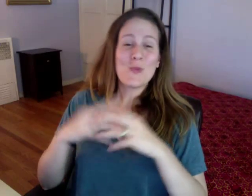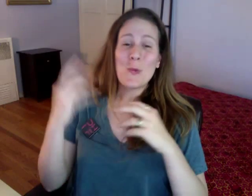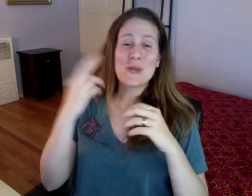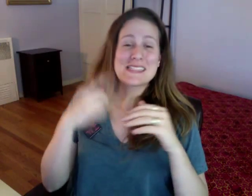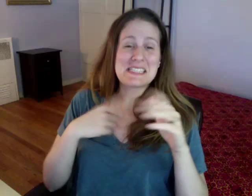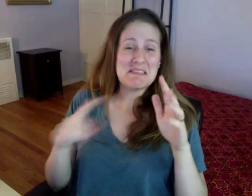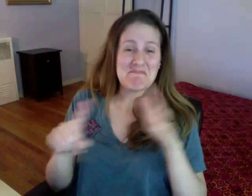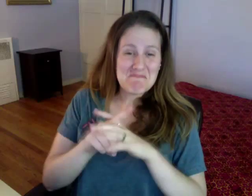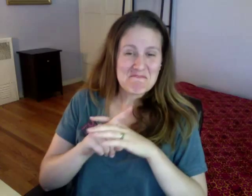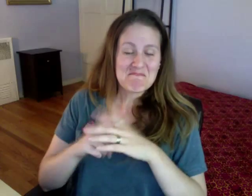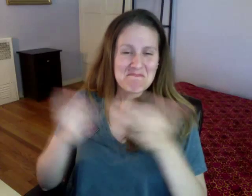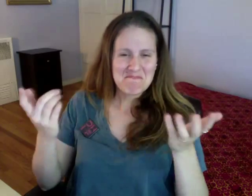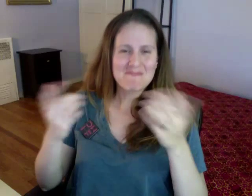My reason for choosing this subject?